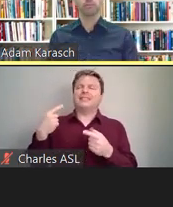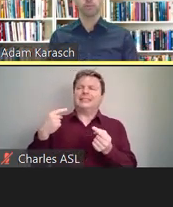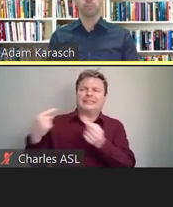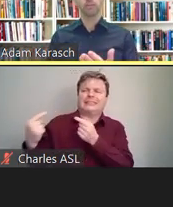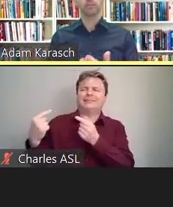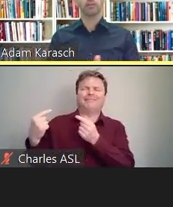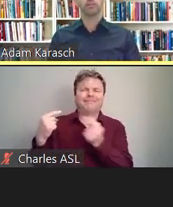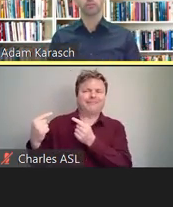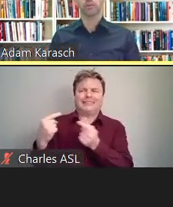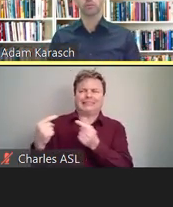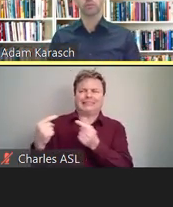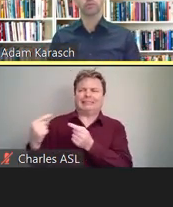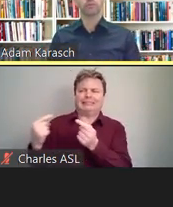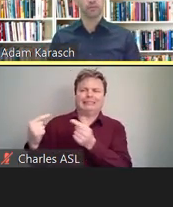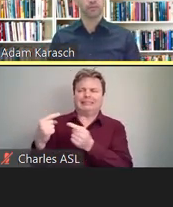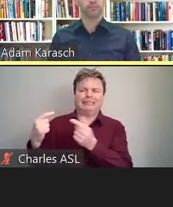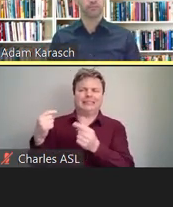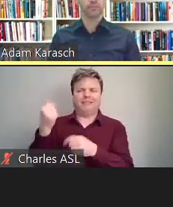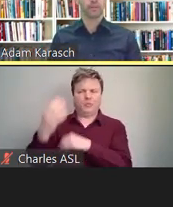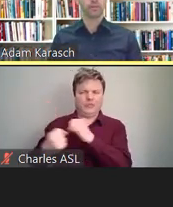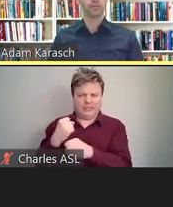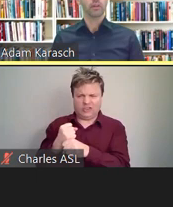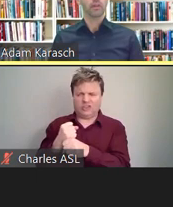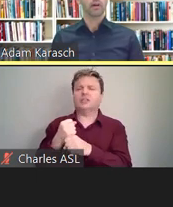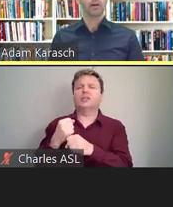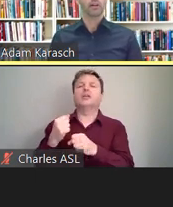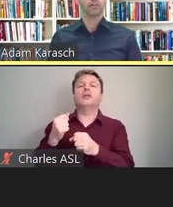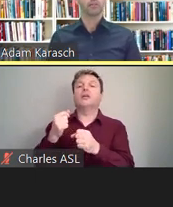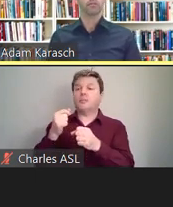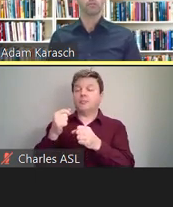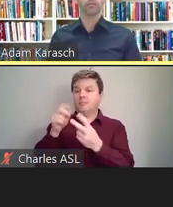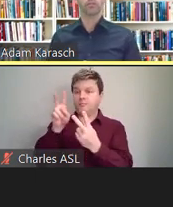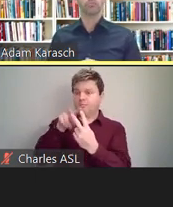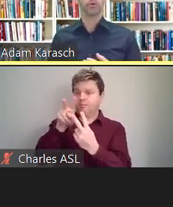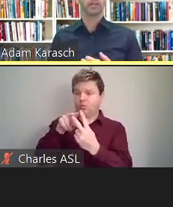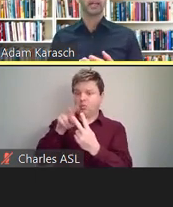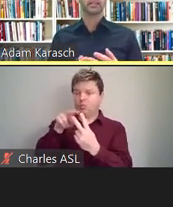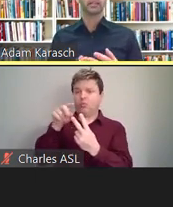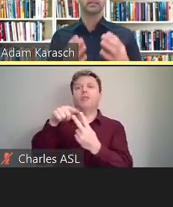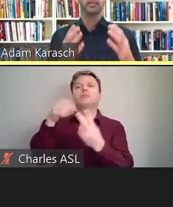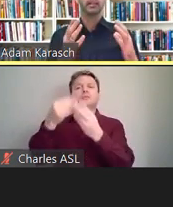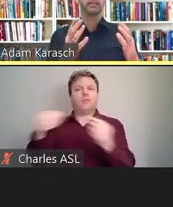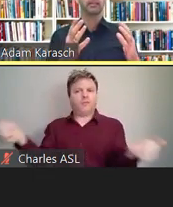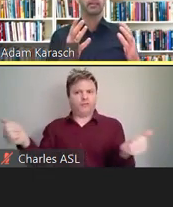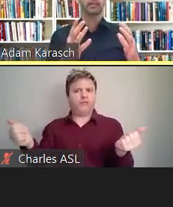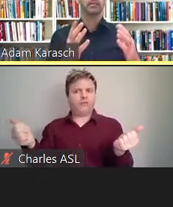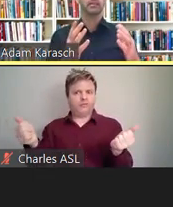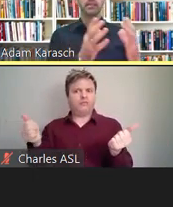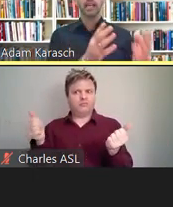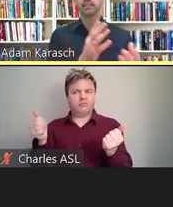both of these lawsuits-- they were both settled. So what's important, I guess, is that these cases,